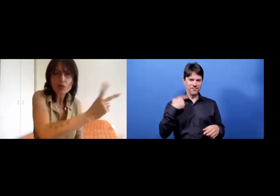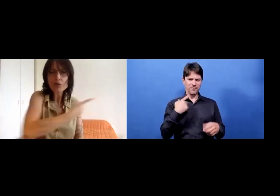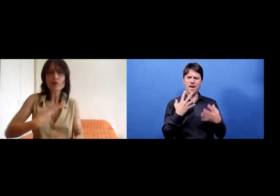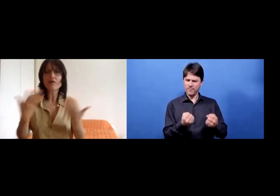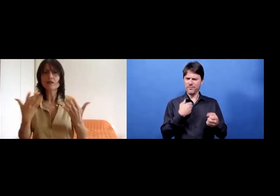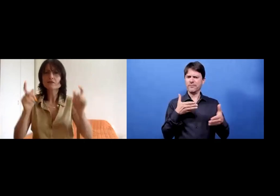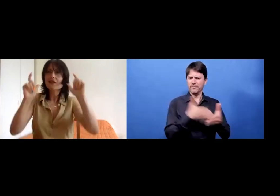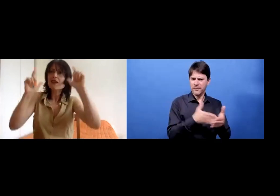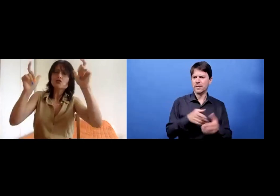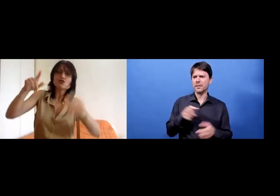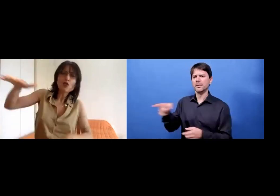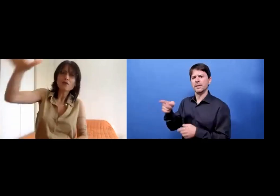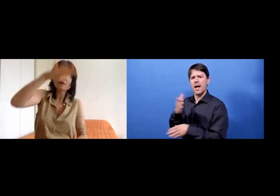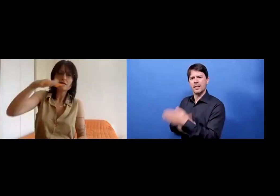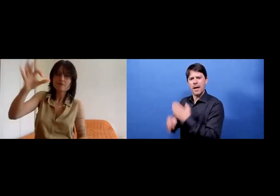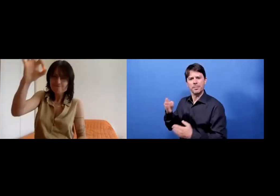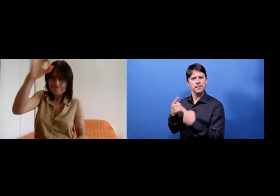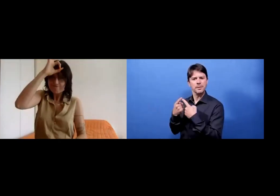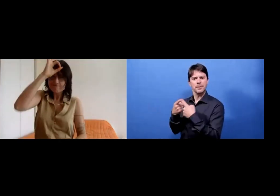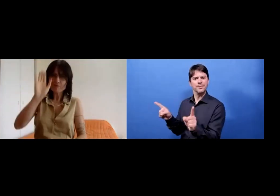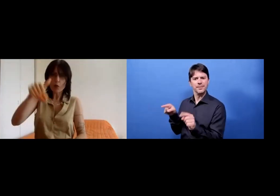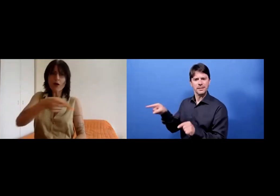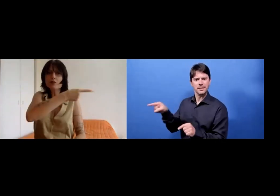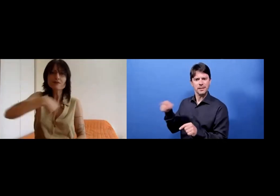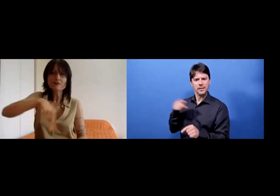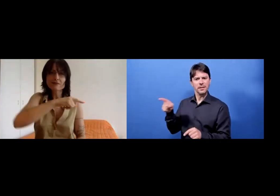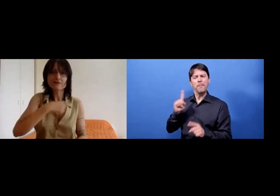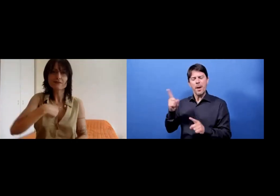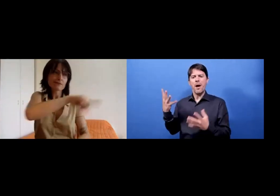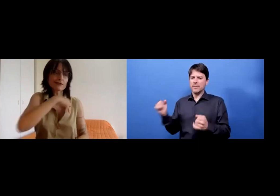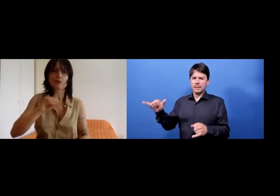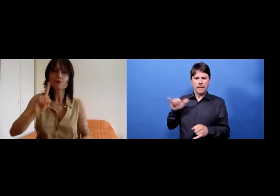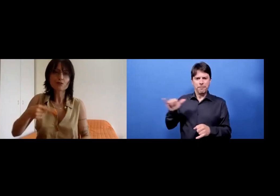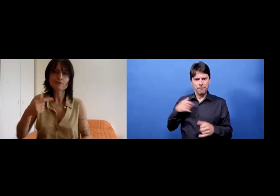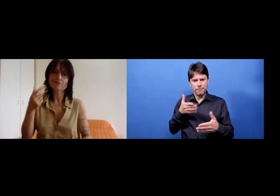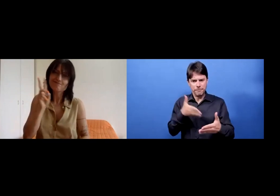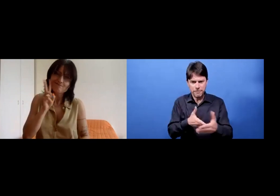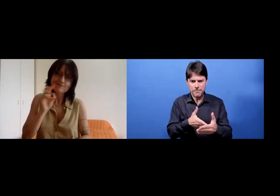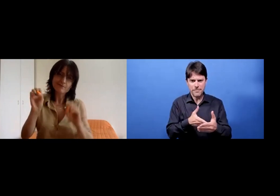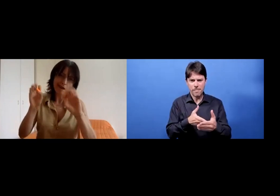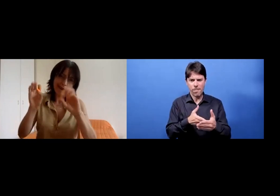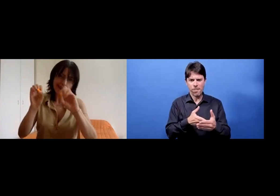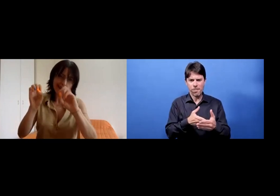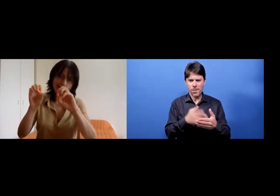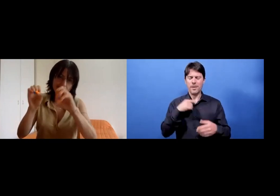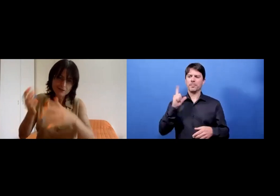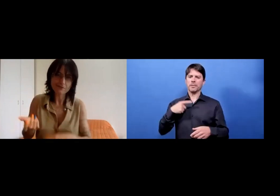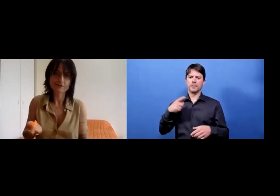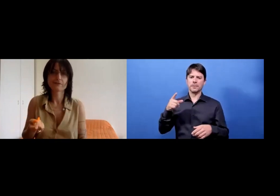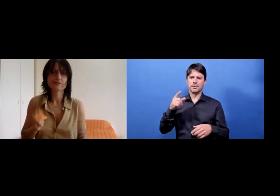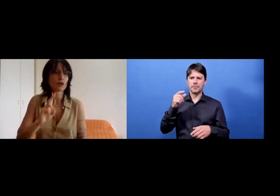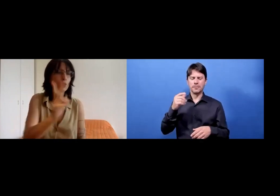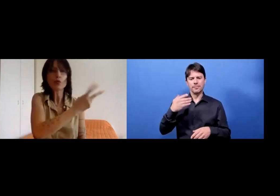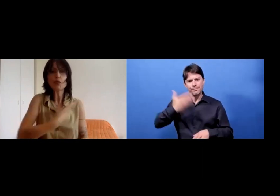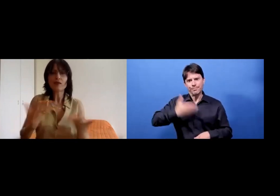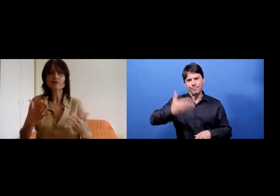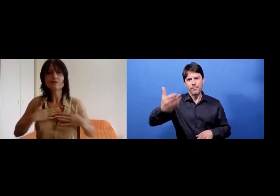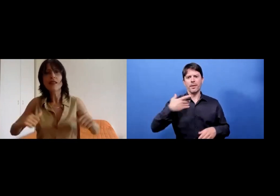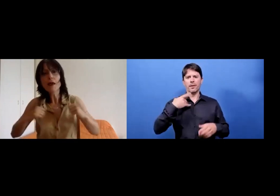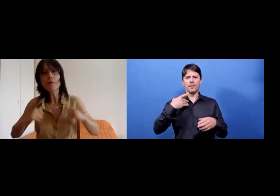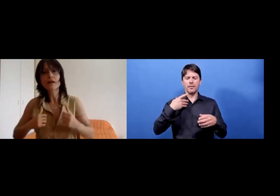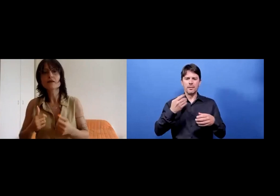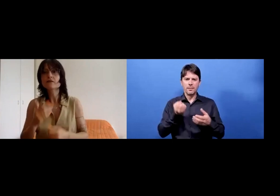However, what we share is that the major society has no idea, has no clue about what our world is like.